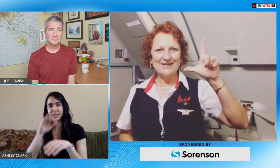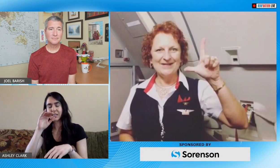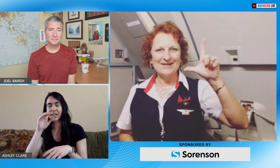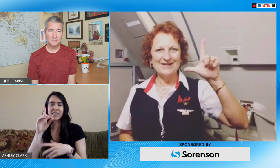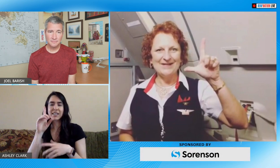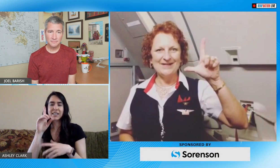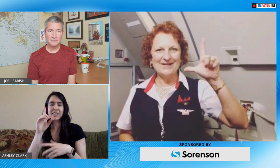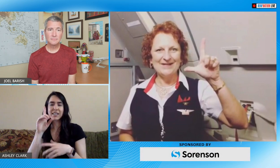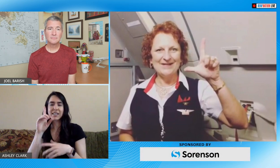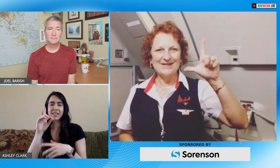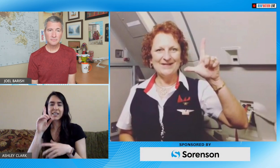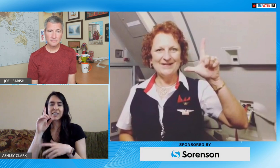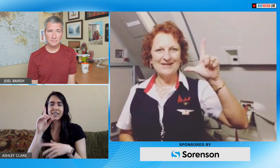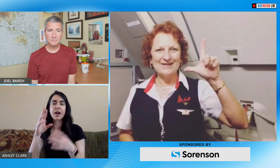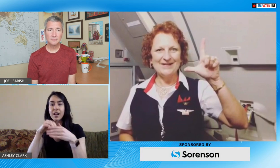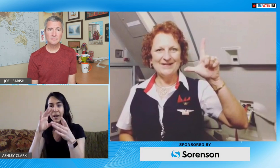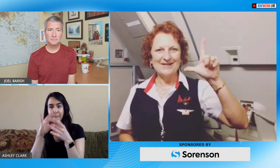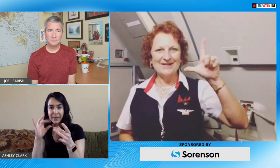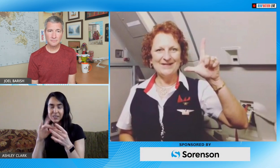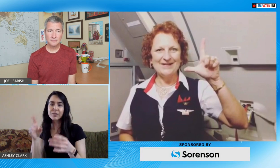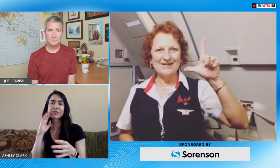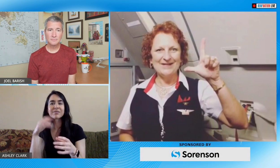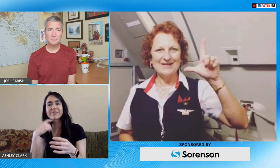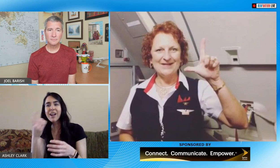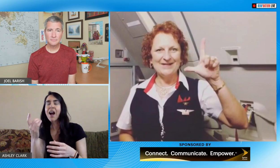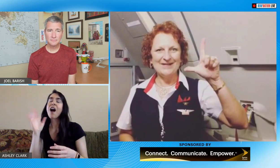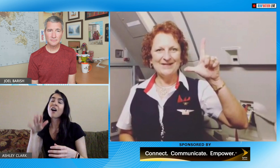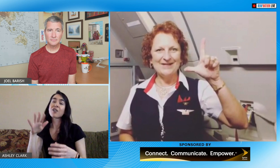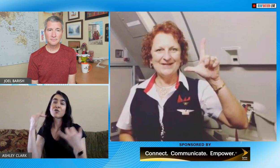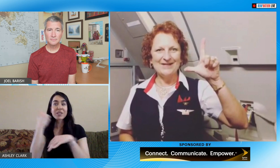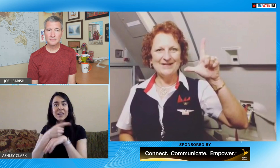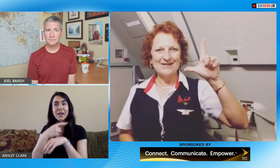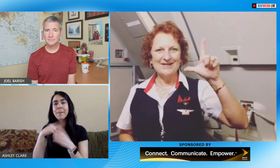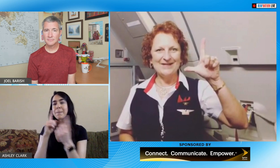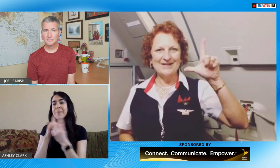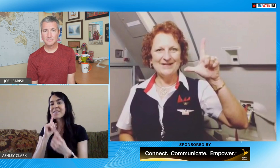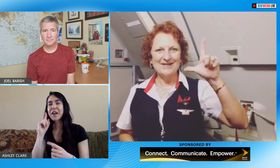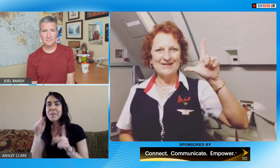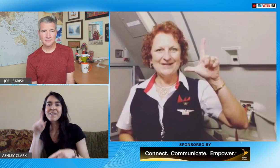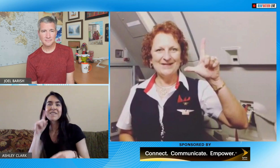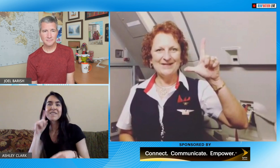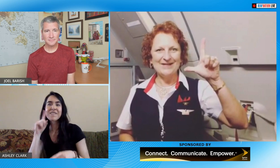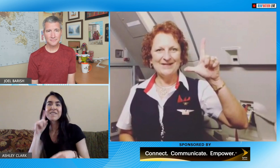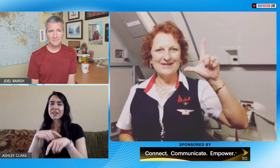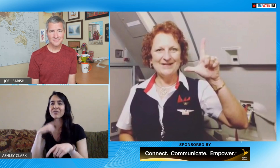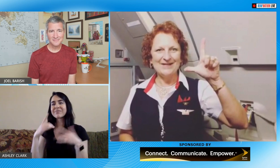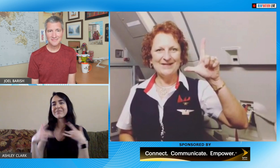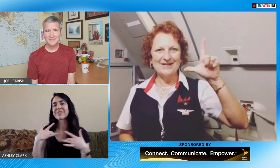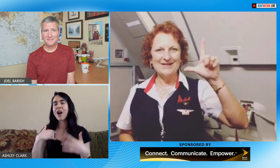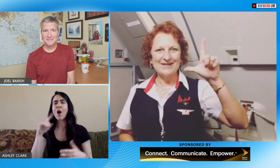of people asked me for more stories more personal kind of perspectives on things